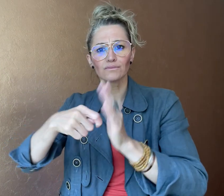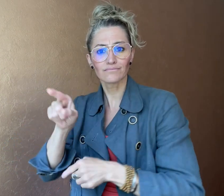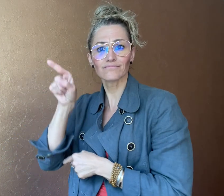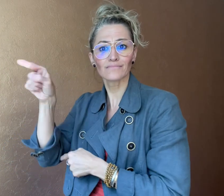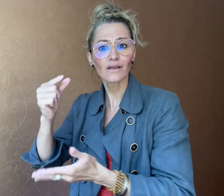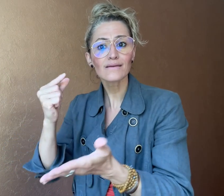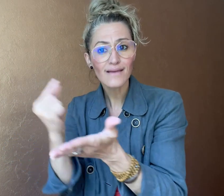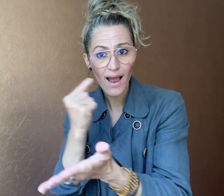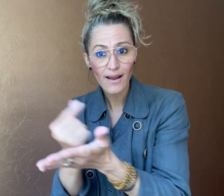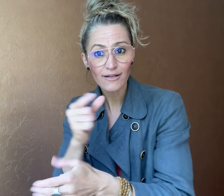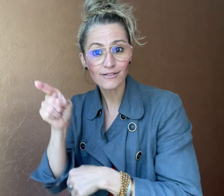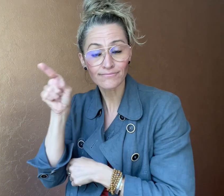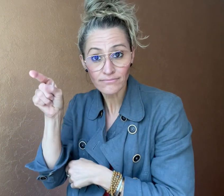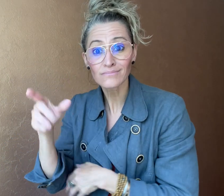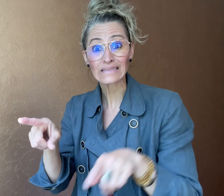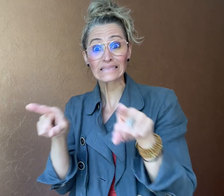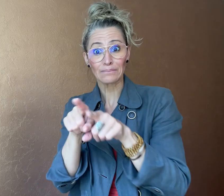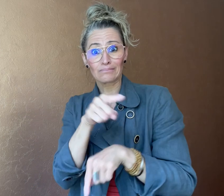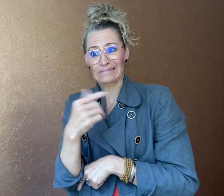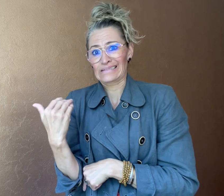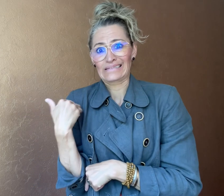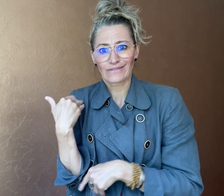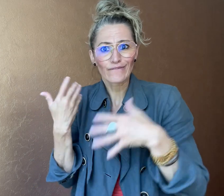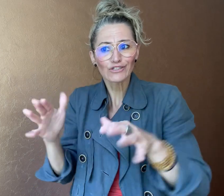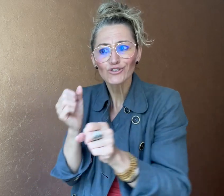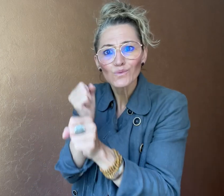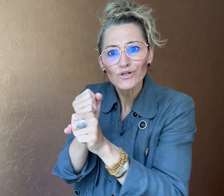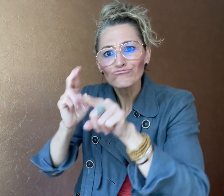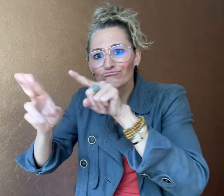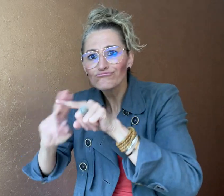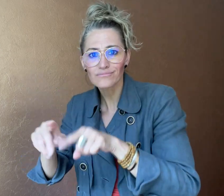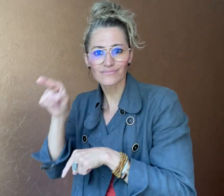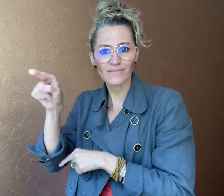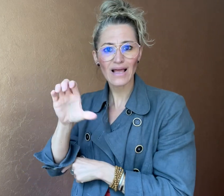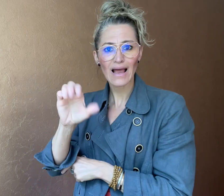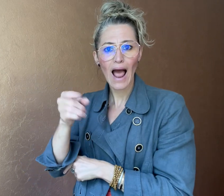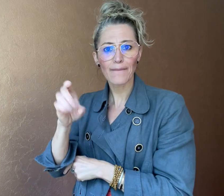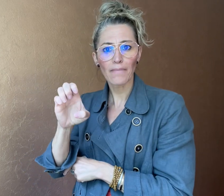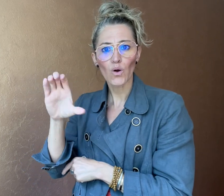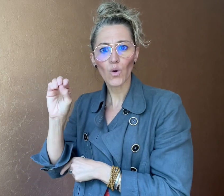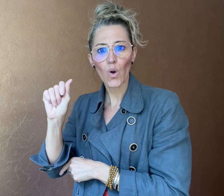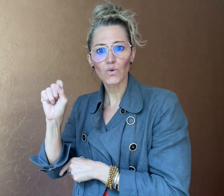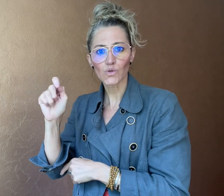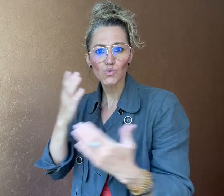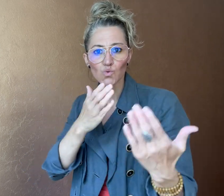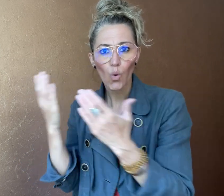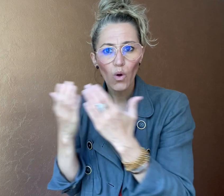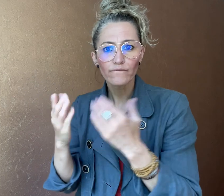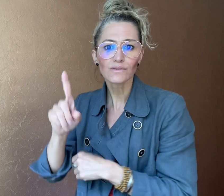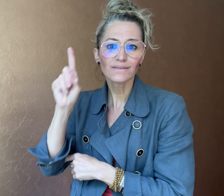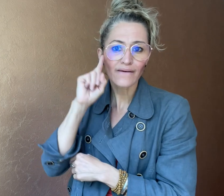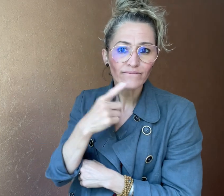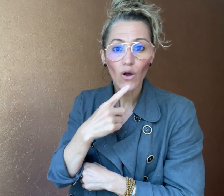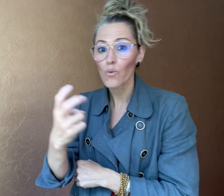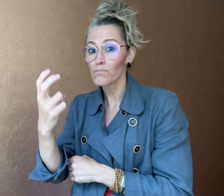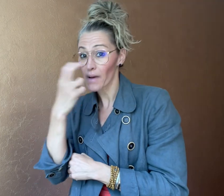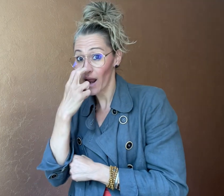including the recent work at Cape Coast School for the Deaf